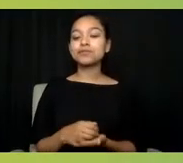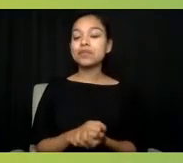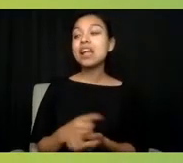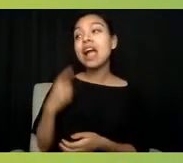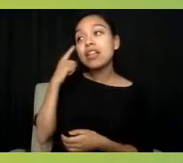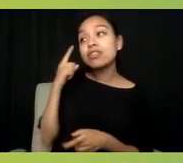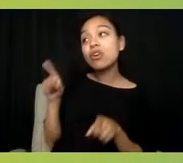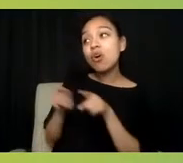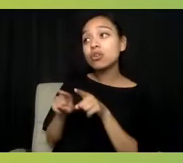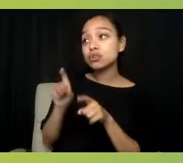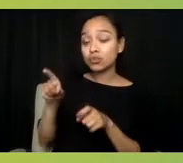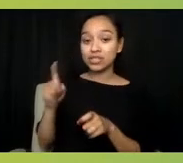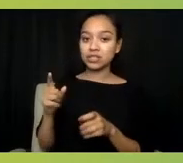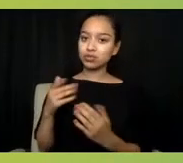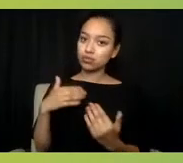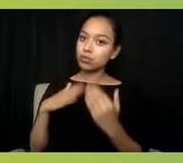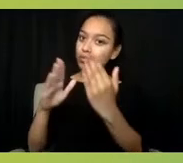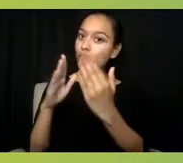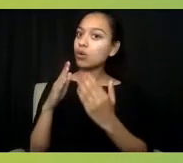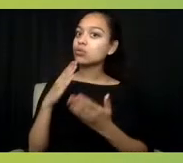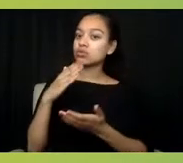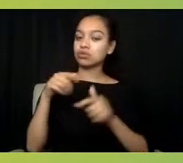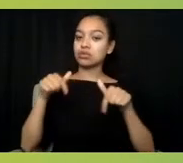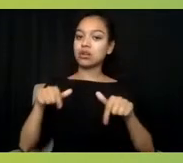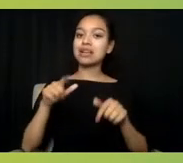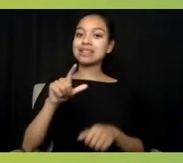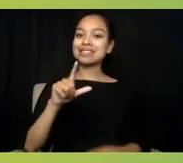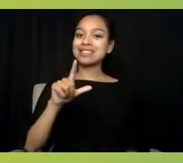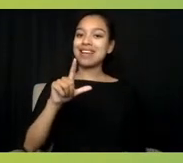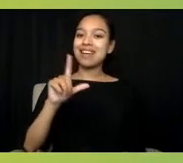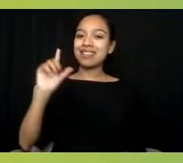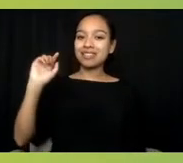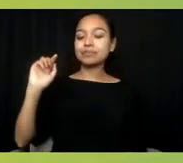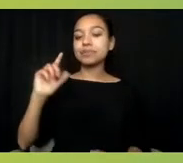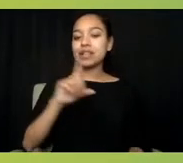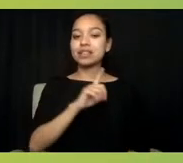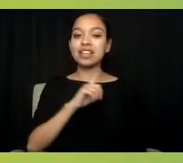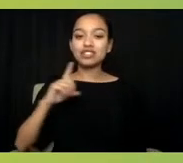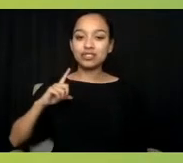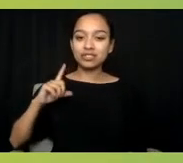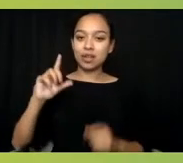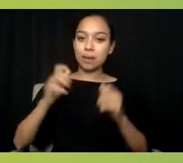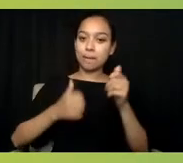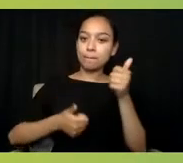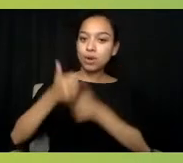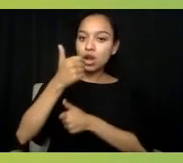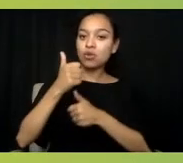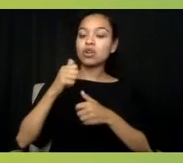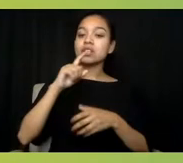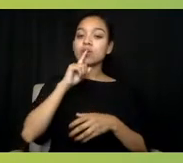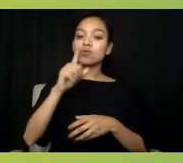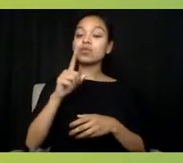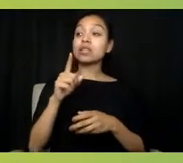is legislative priorities that create safety nets for folks. And I want to highlight that there were a couple